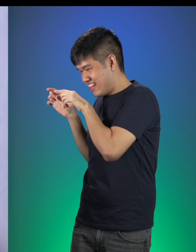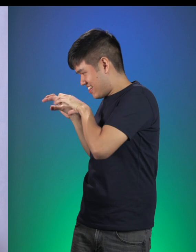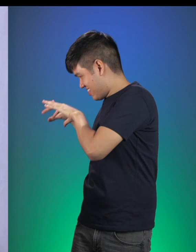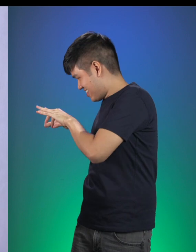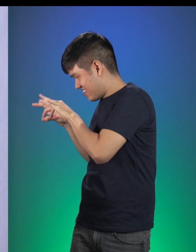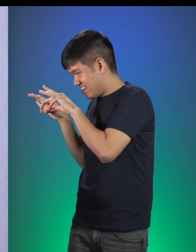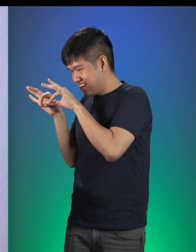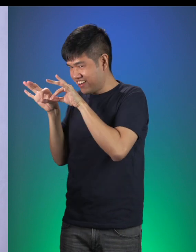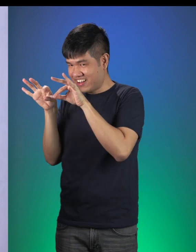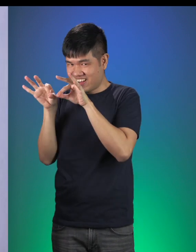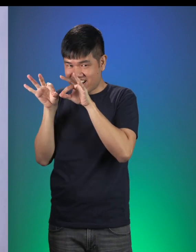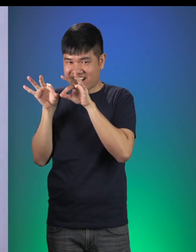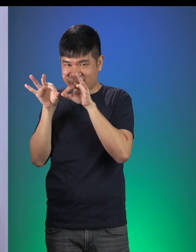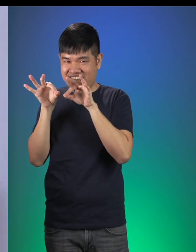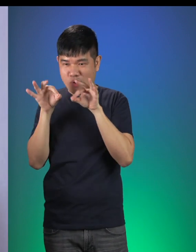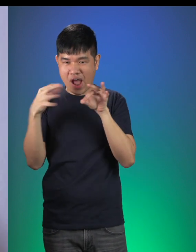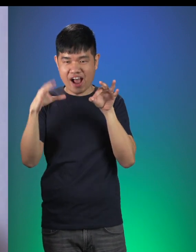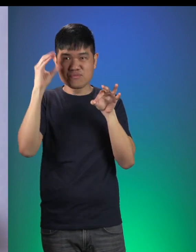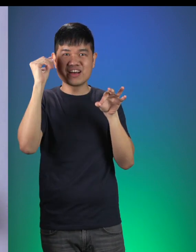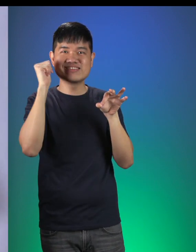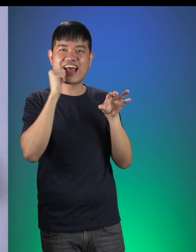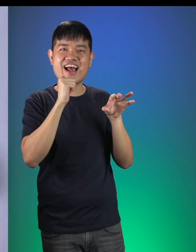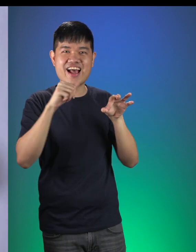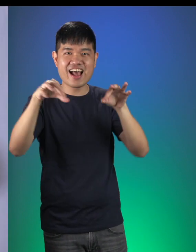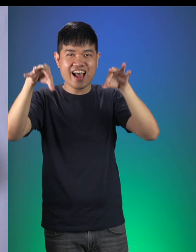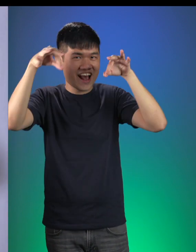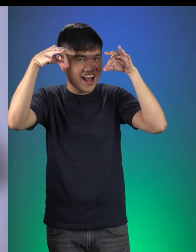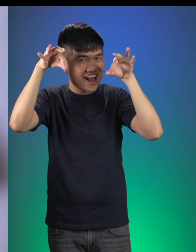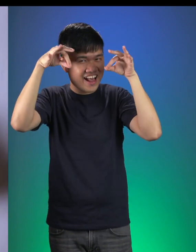Wow! Boys and girls, look what we have here!